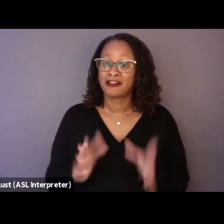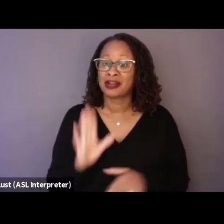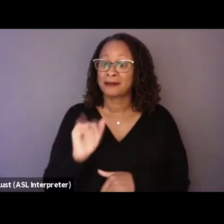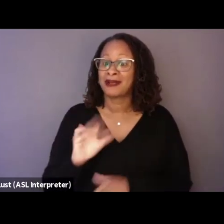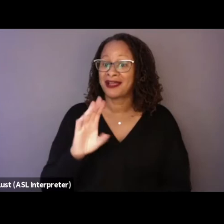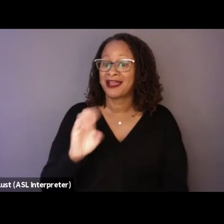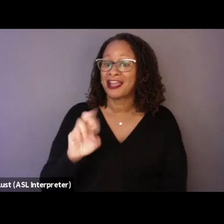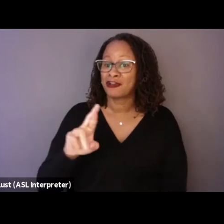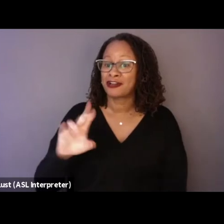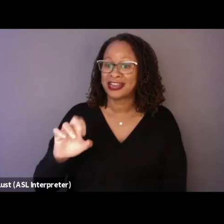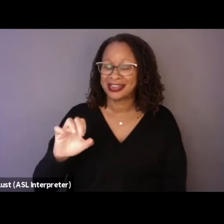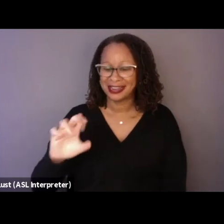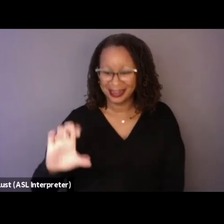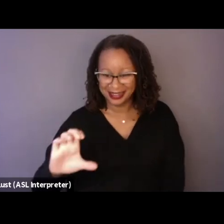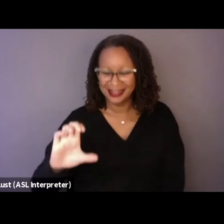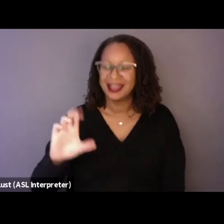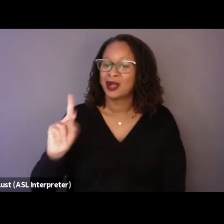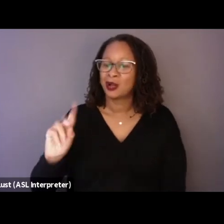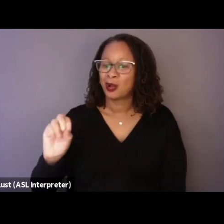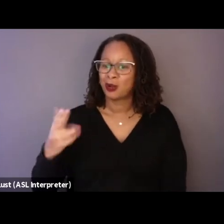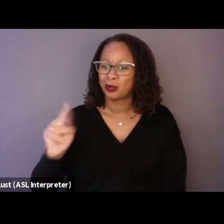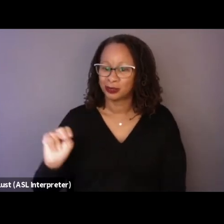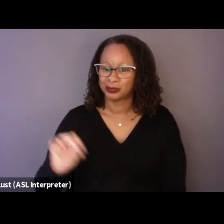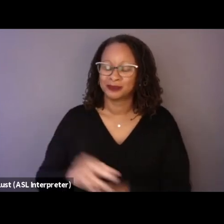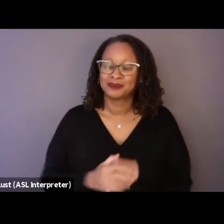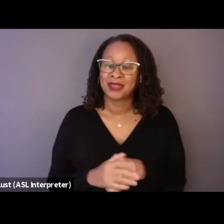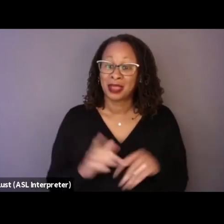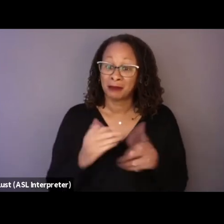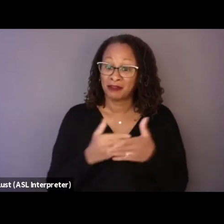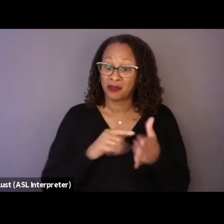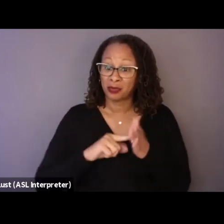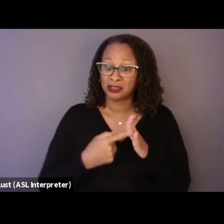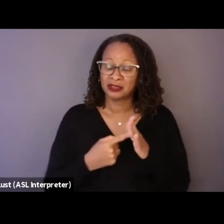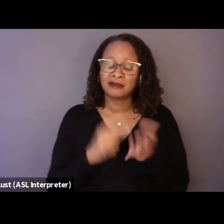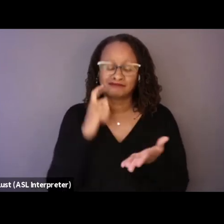Before we get started, I would like to offer a brief Land Acknowledgement.